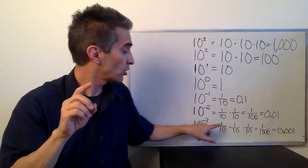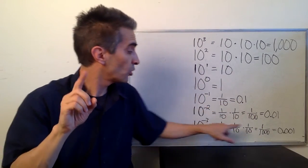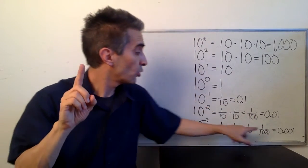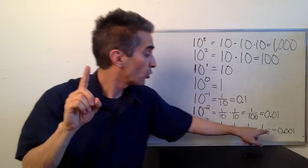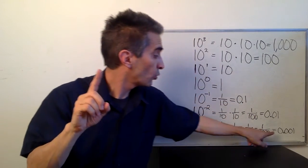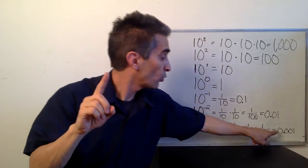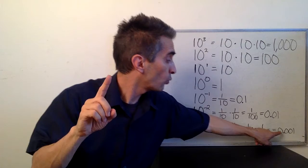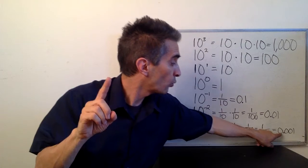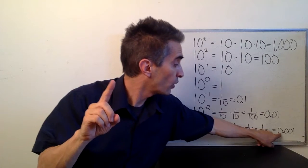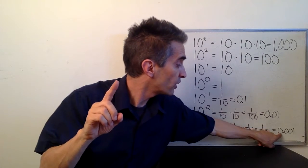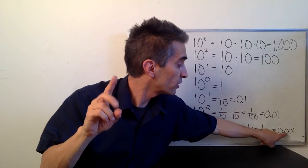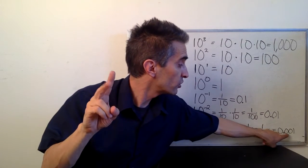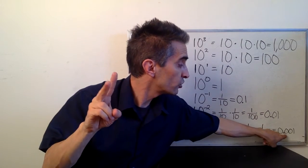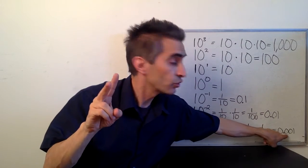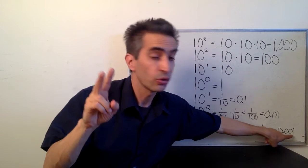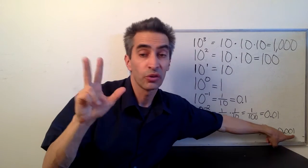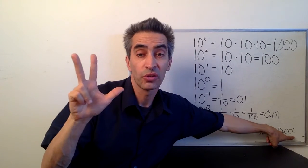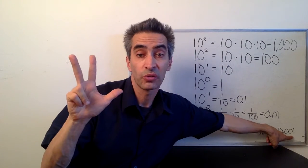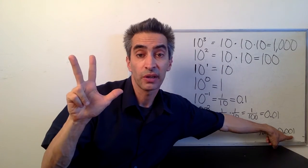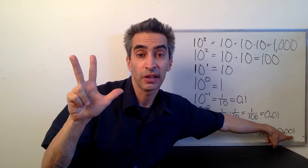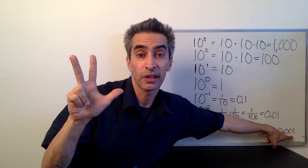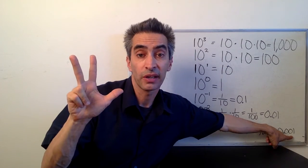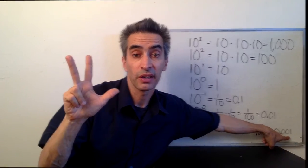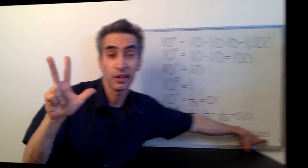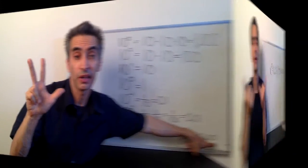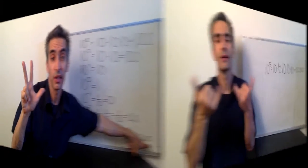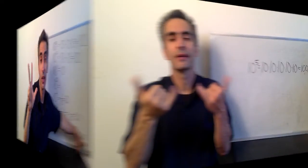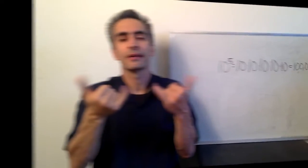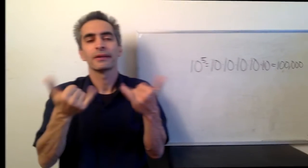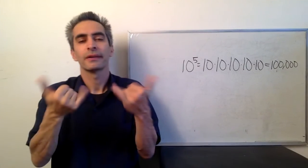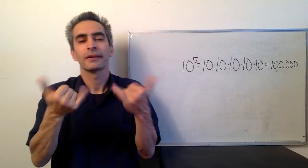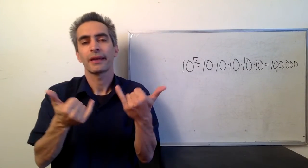And 10 to the -3 we add three 0's before the -1 in our final decimal answer.